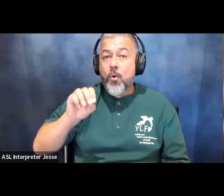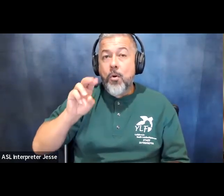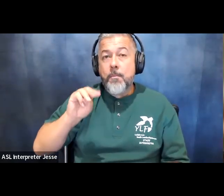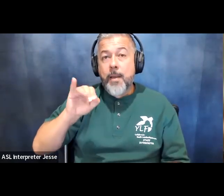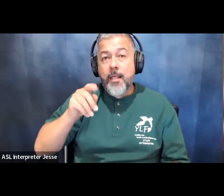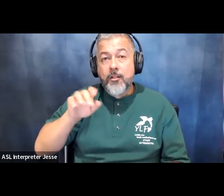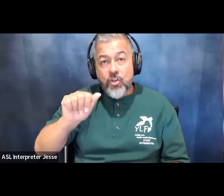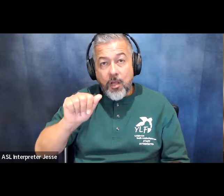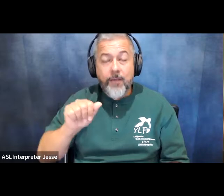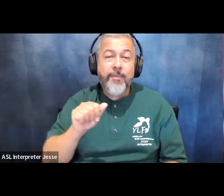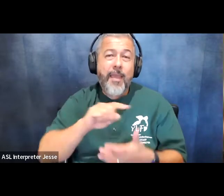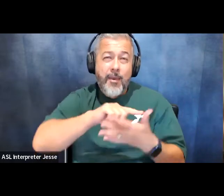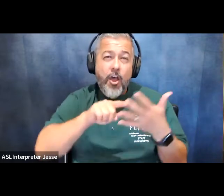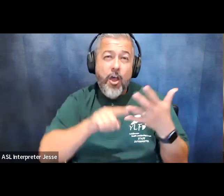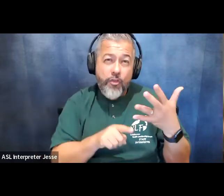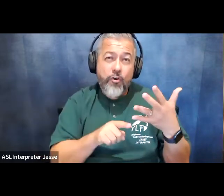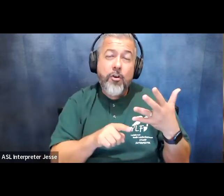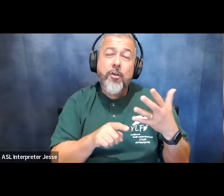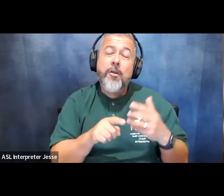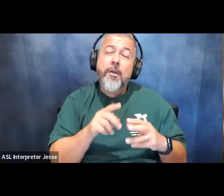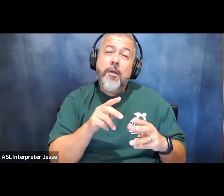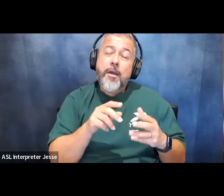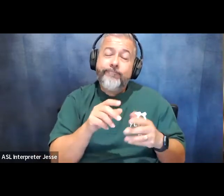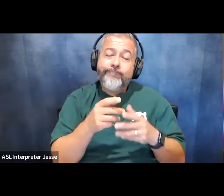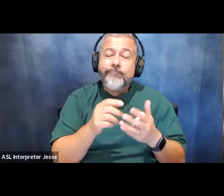that people have traditionally been told they were making up when they knew that they were sick